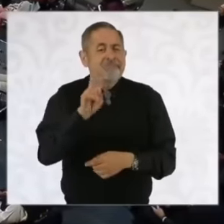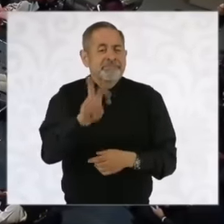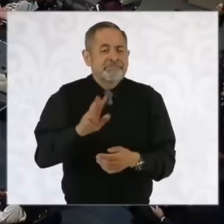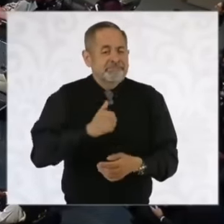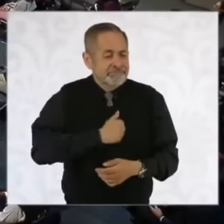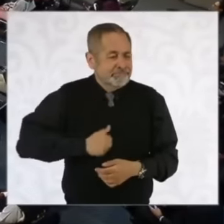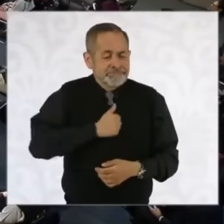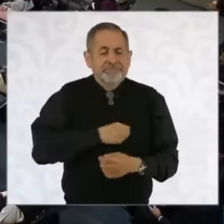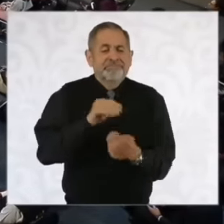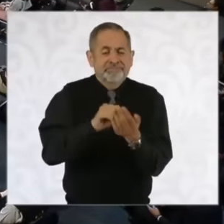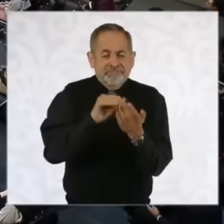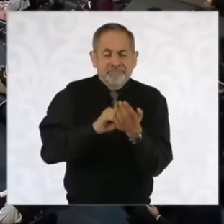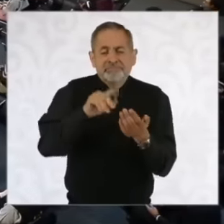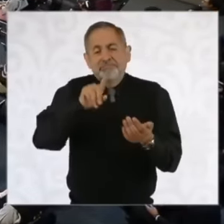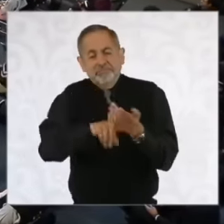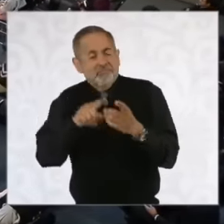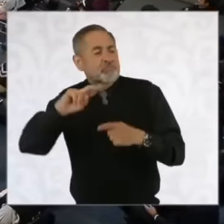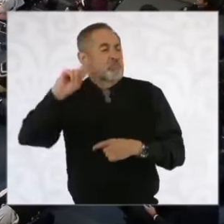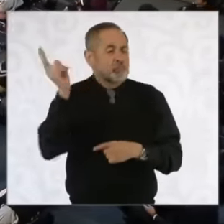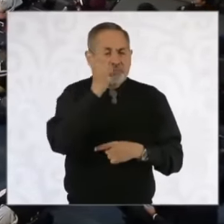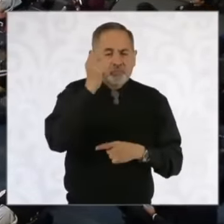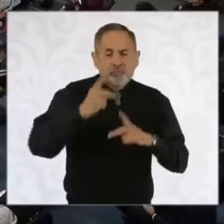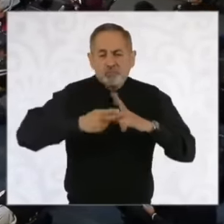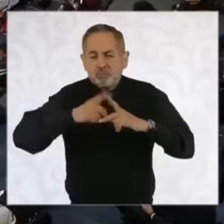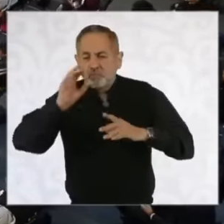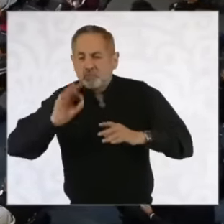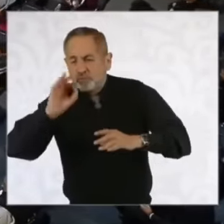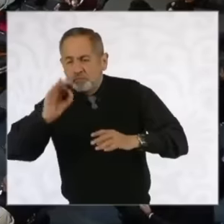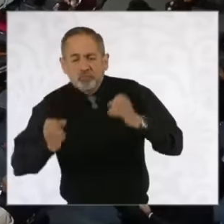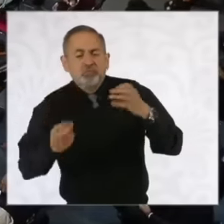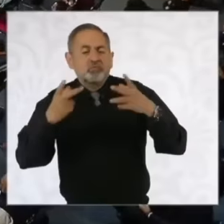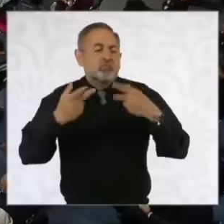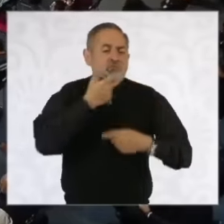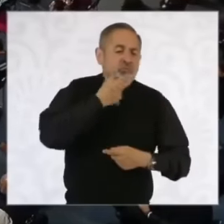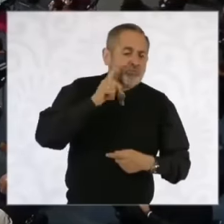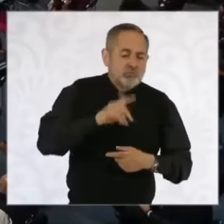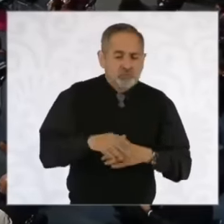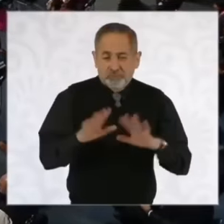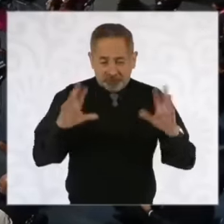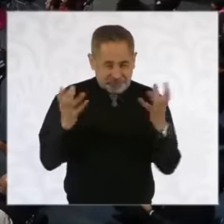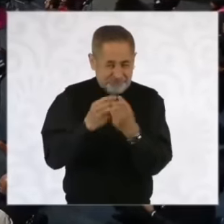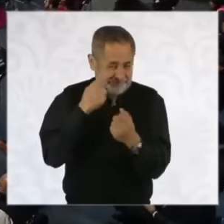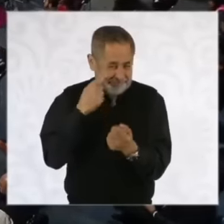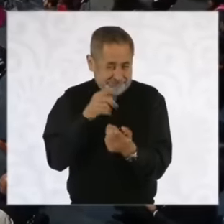fee model persists at the University of Sonora. Look at the university, there are 37,000 students, a